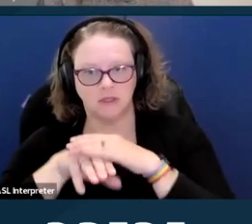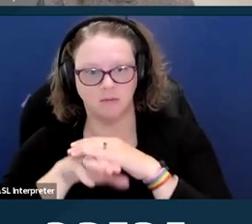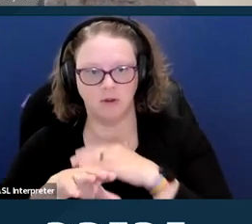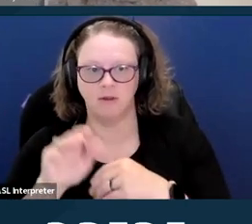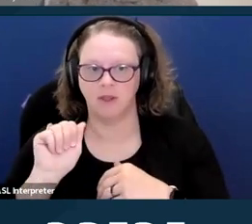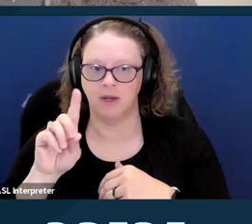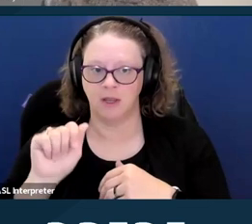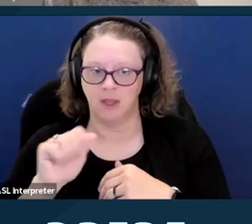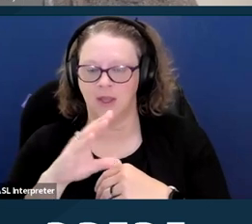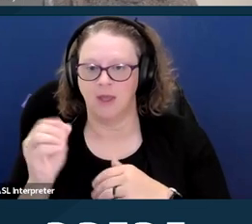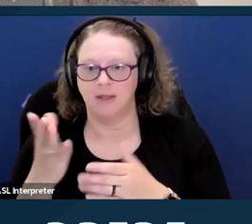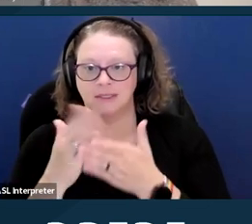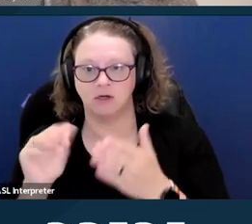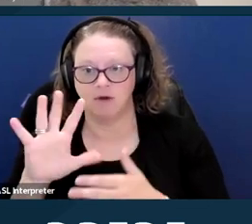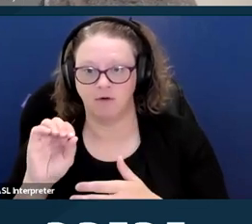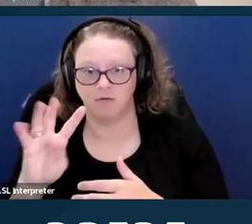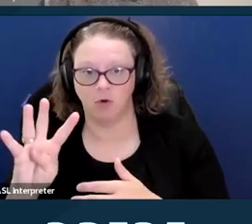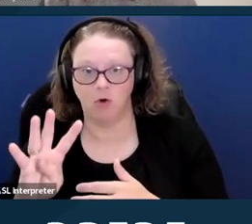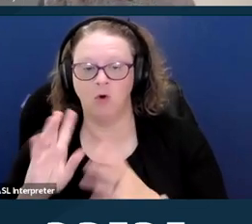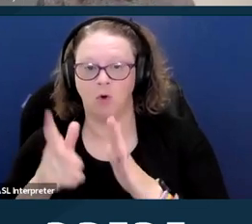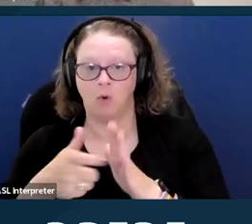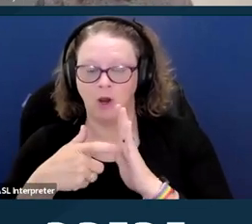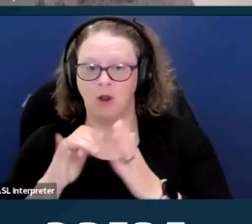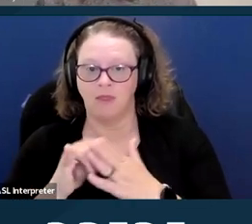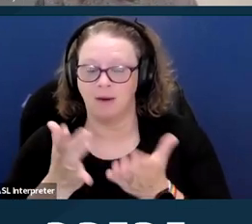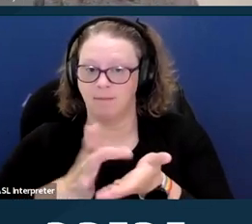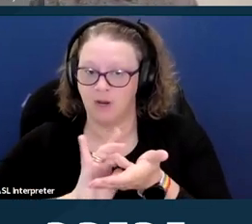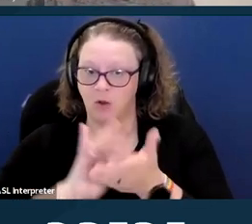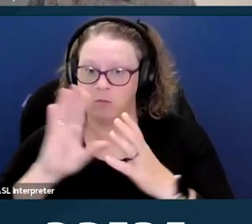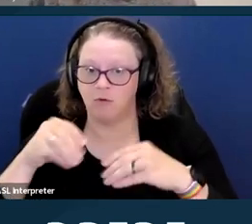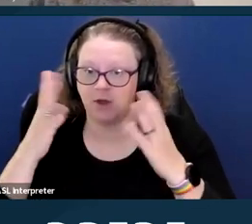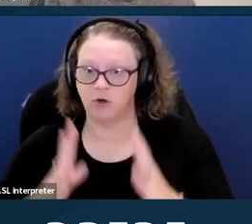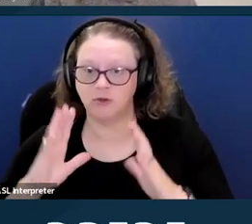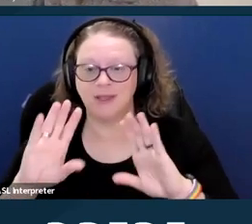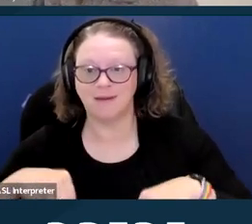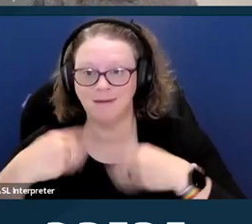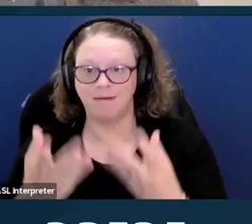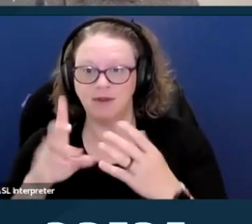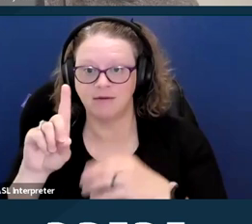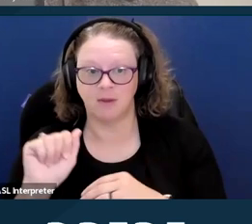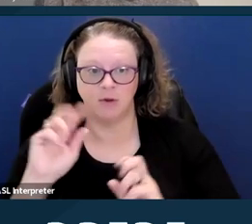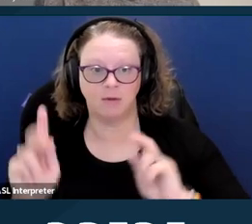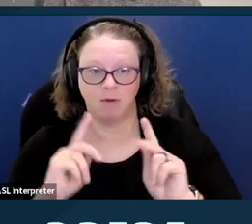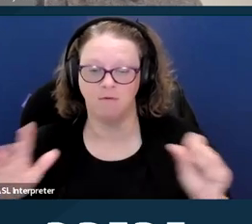that medical providers give disabled people full and equal access to their facilities and medical equipment.